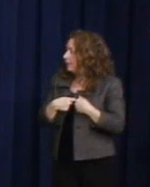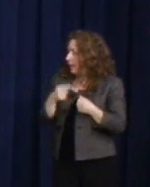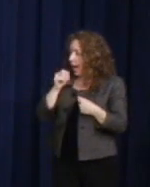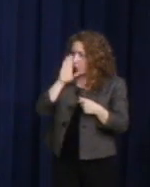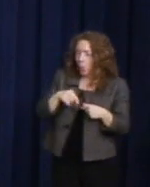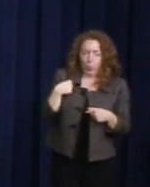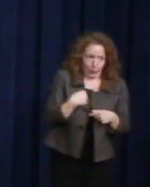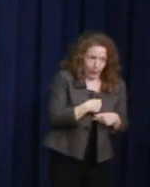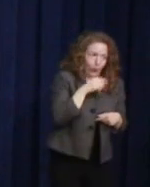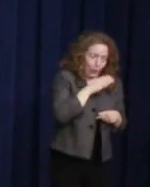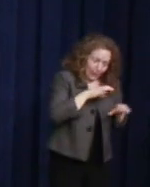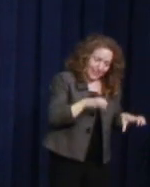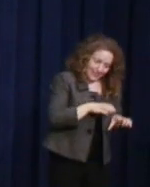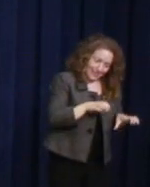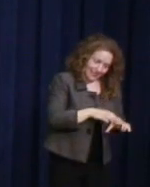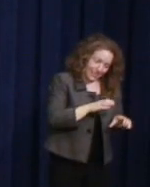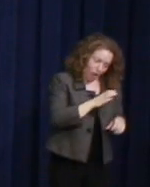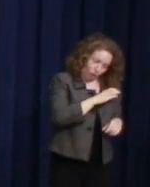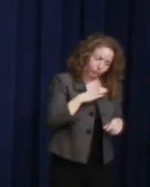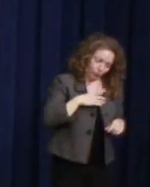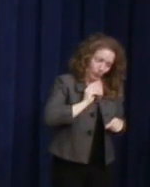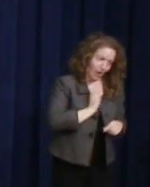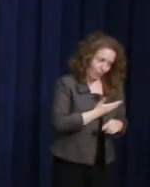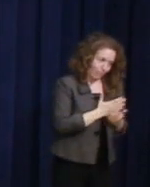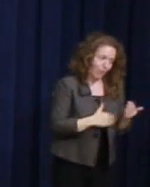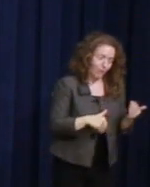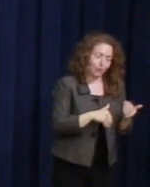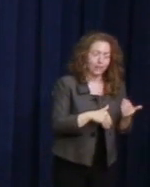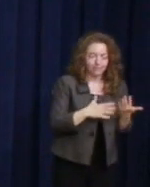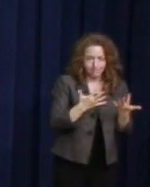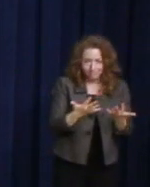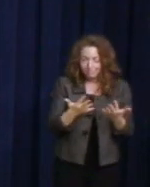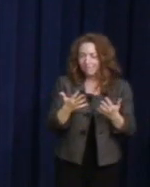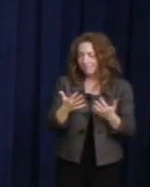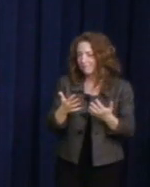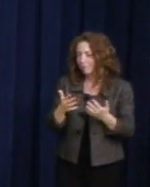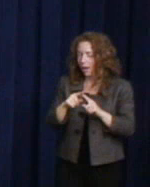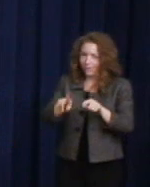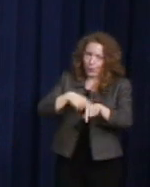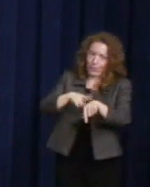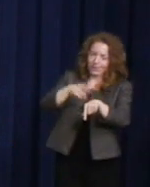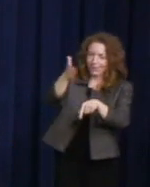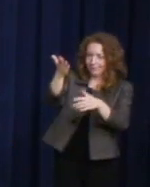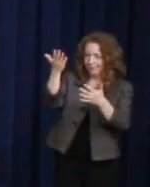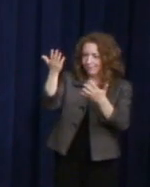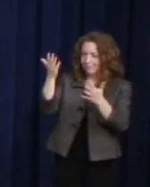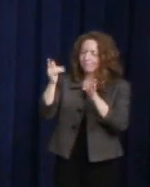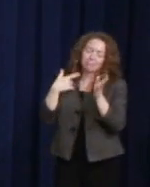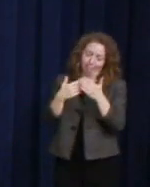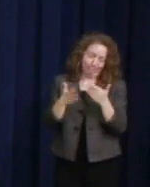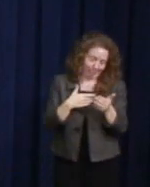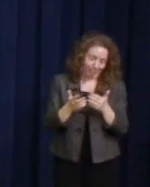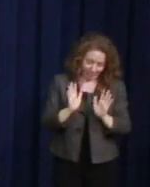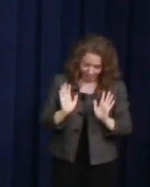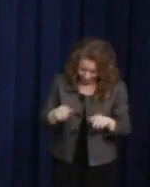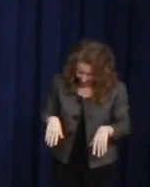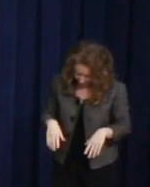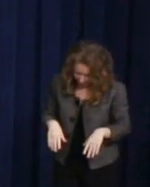to do in the Congress to do it, but of course nonetheless -- and we did.